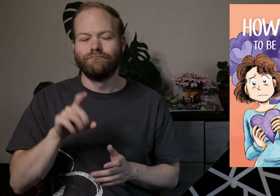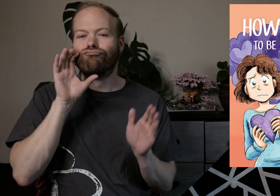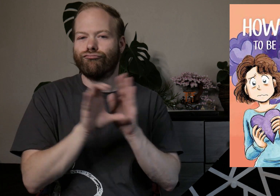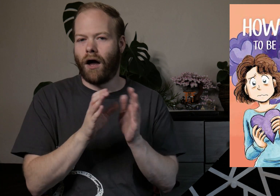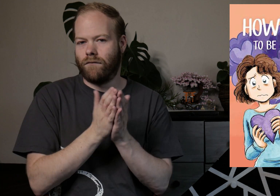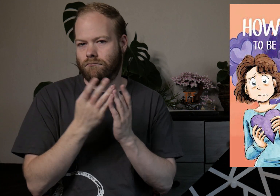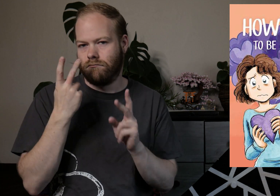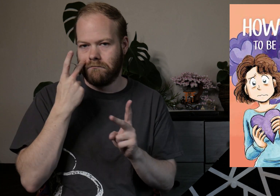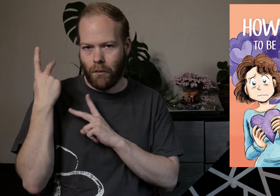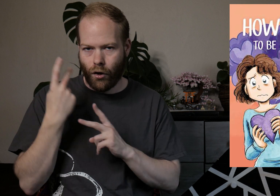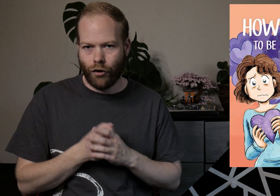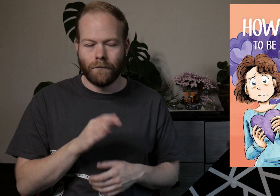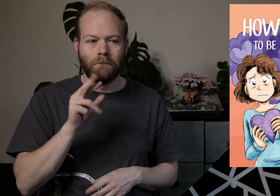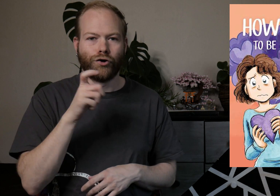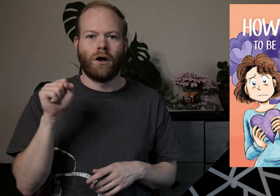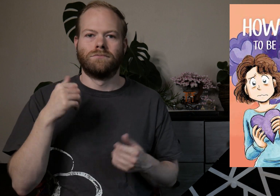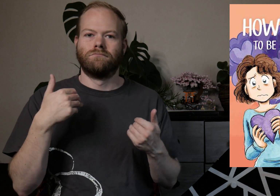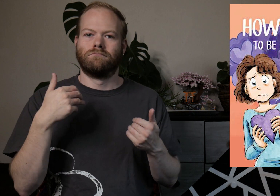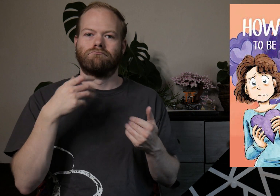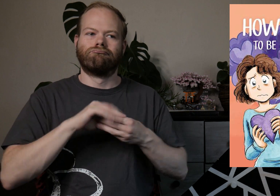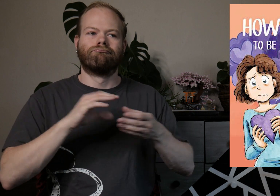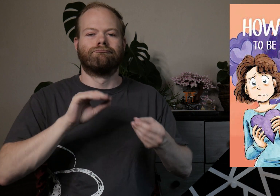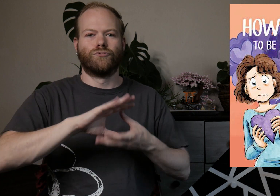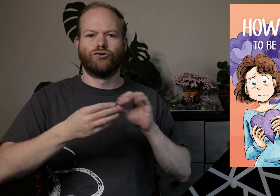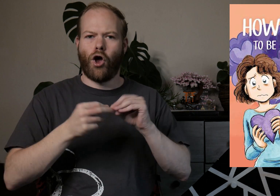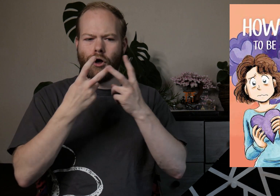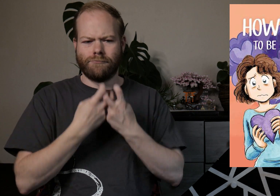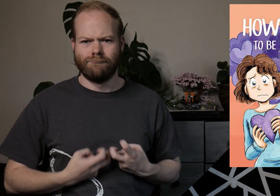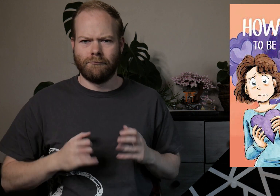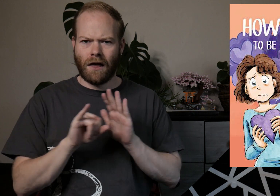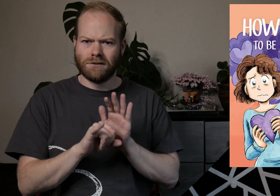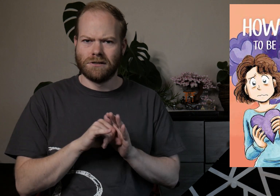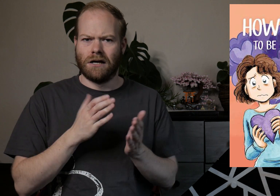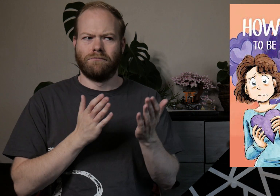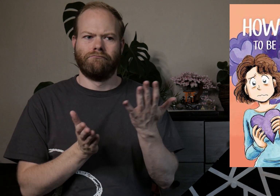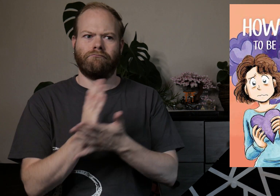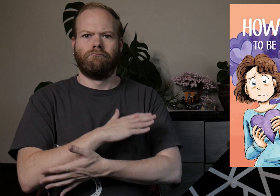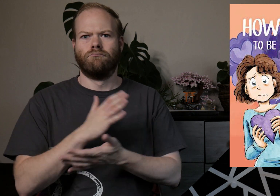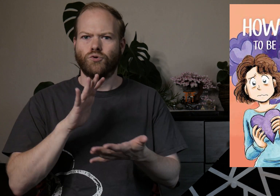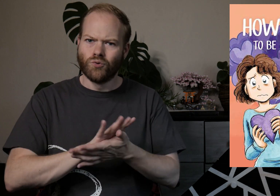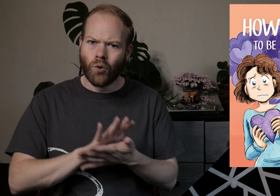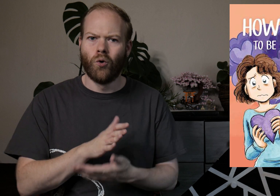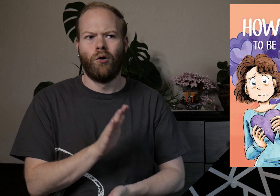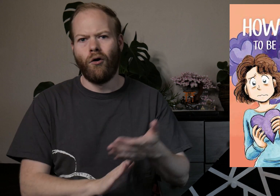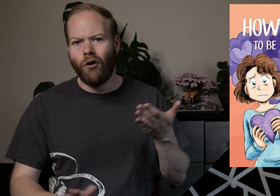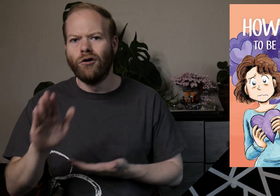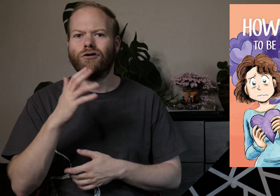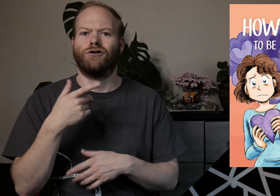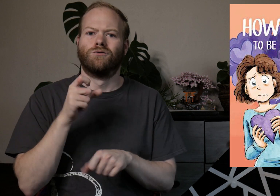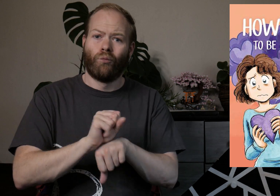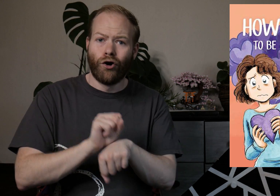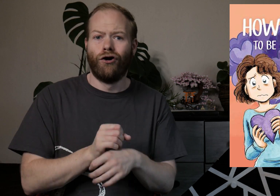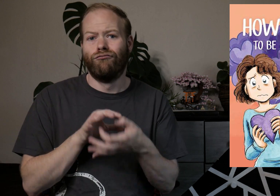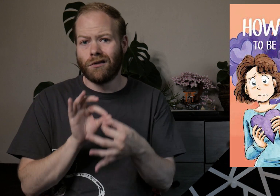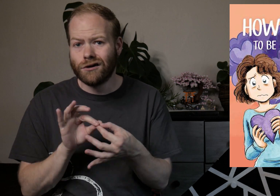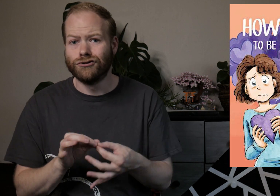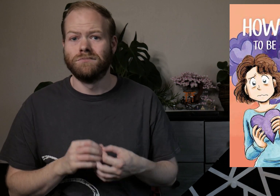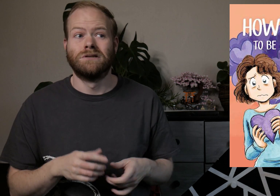A graphic memoir, Burgess tells their story of figuring out their identity throughout school, college, work, with relationships,